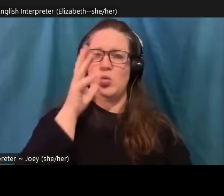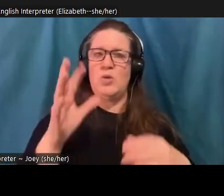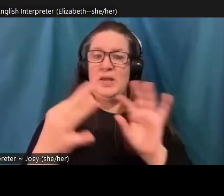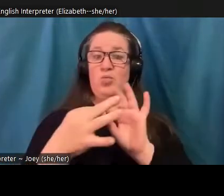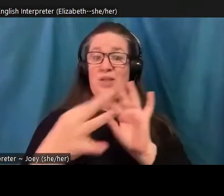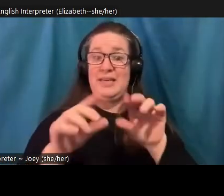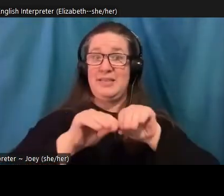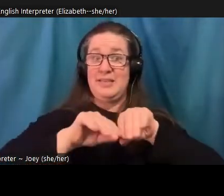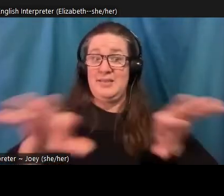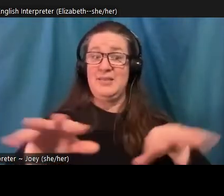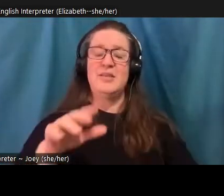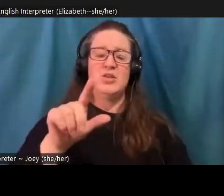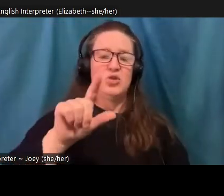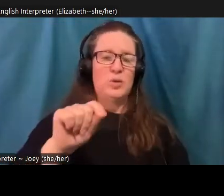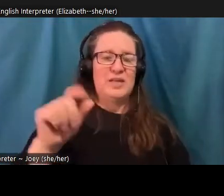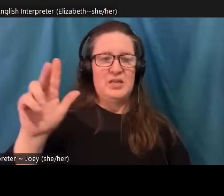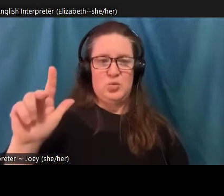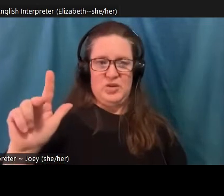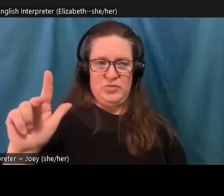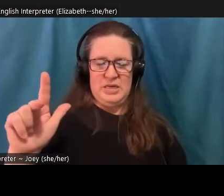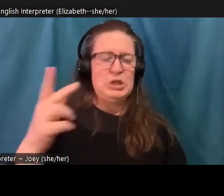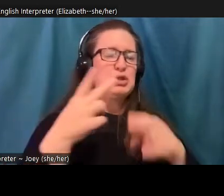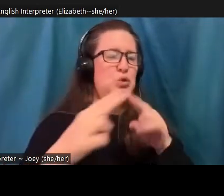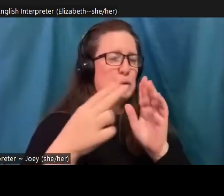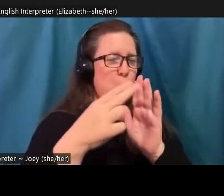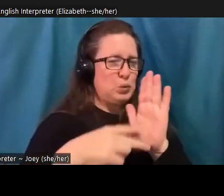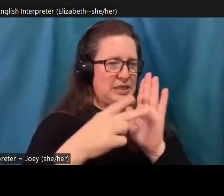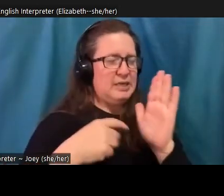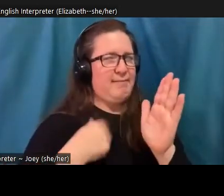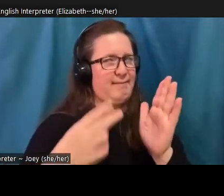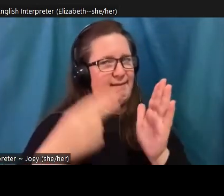read, I recommend this one put on your list. Okay, I'm not